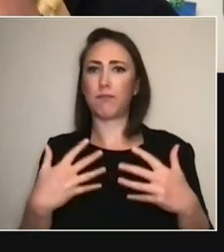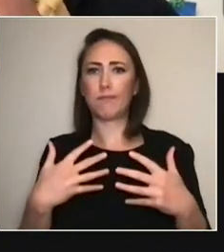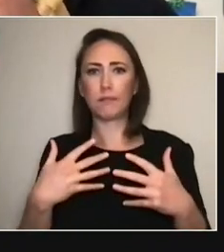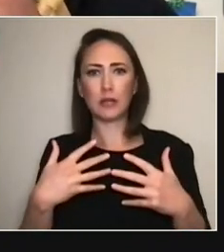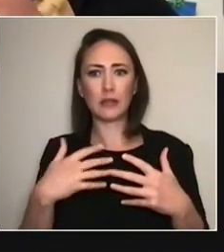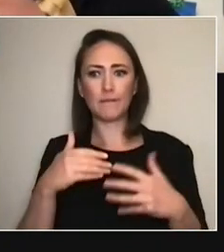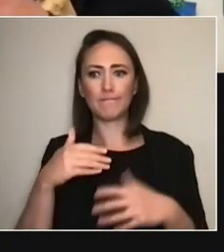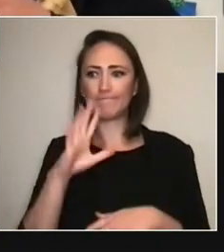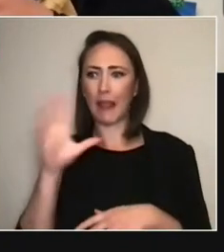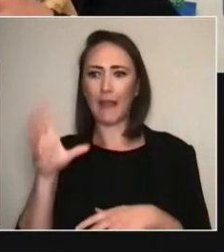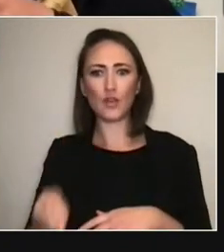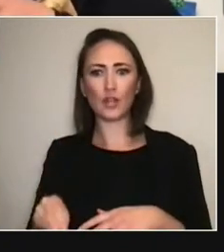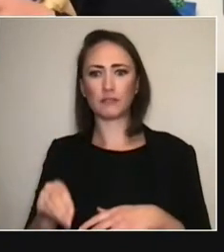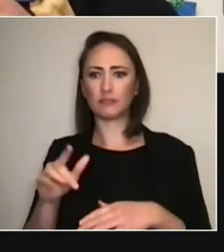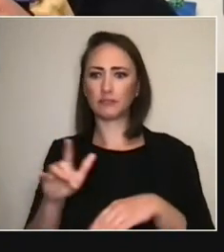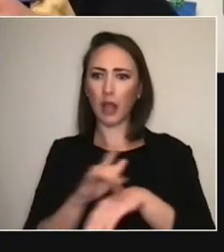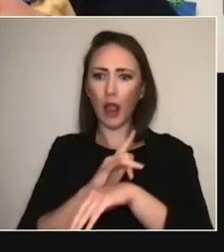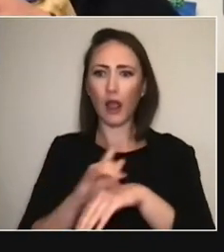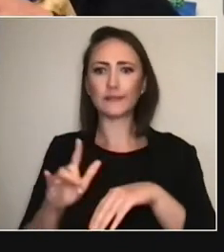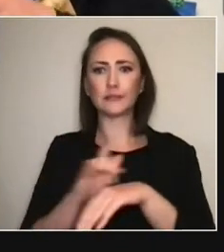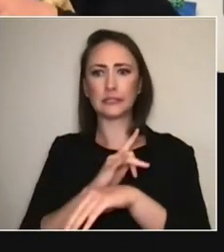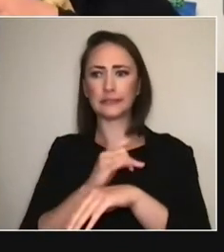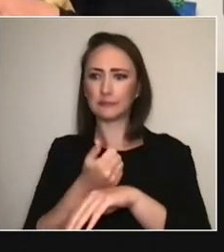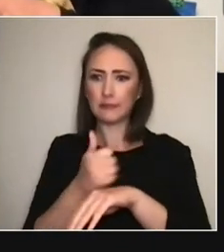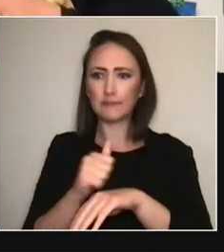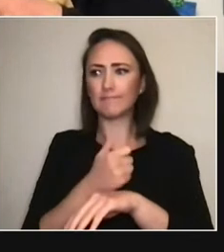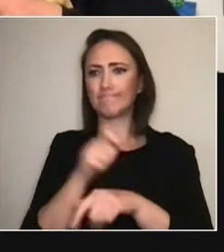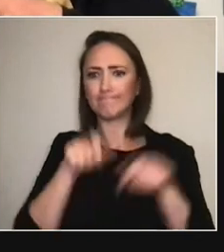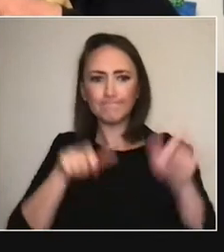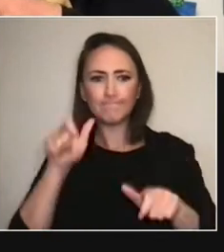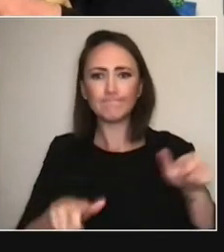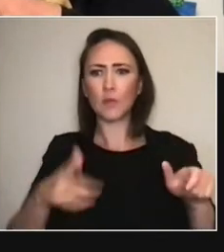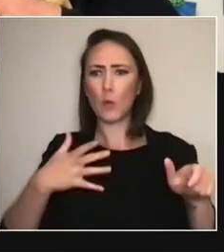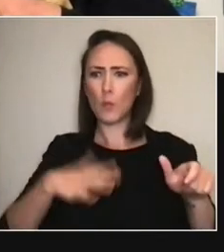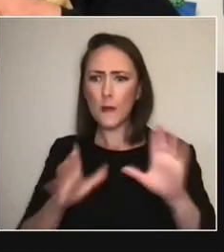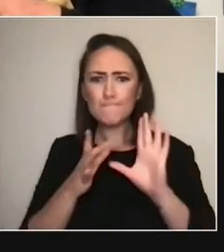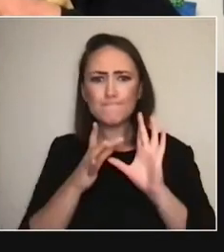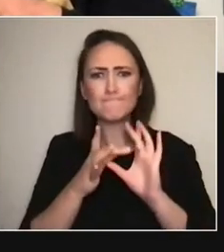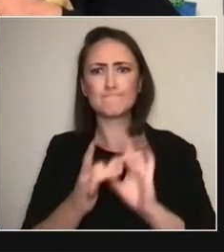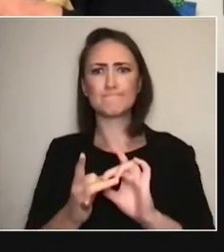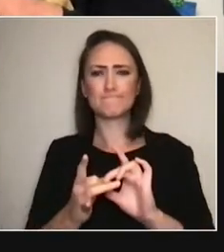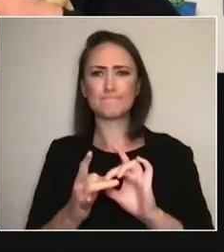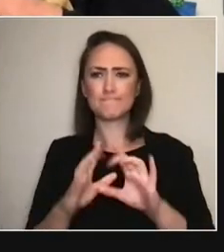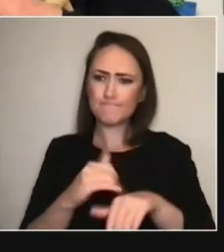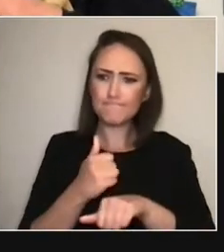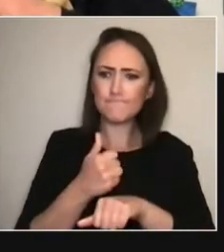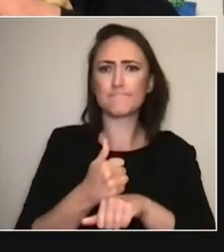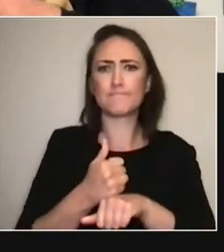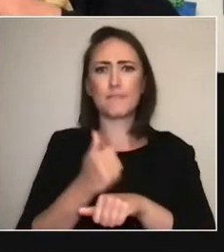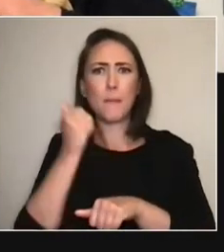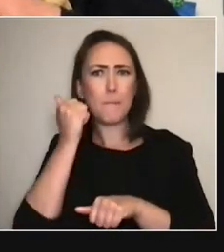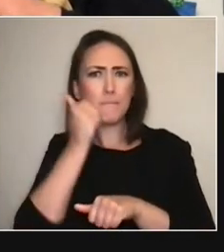still really feeling that they wanted to make this commission to connect to this kind of experience of Black activism around the world,